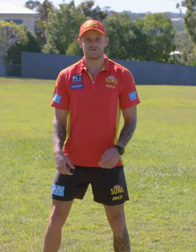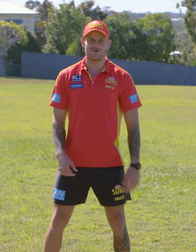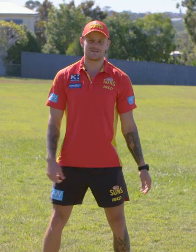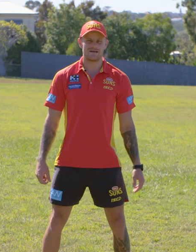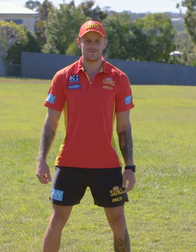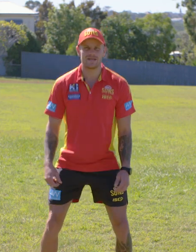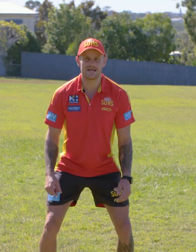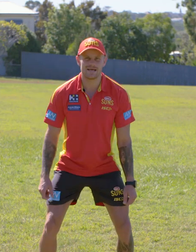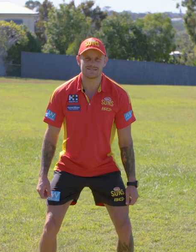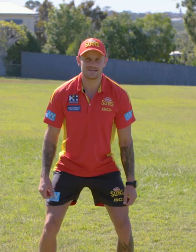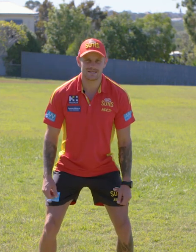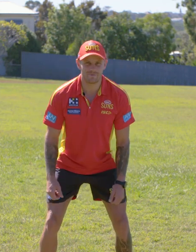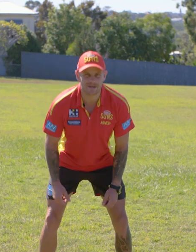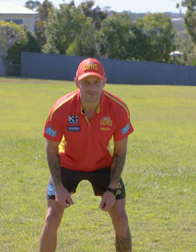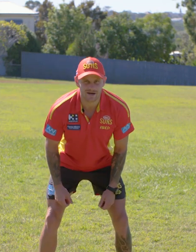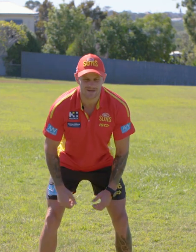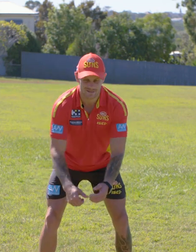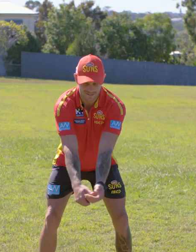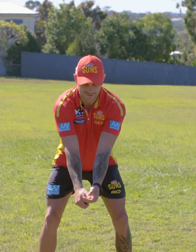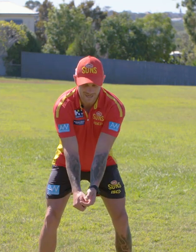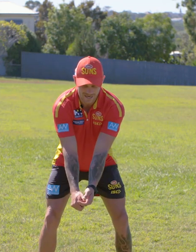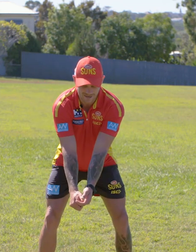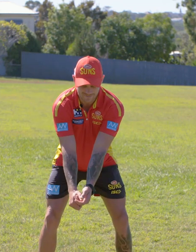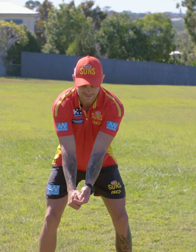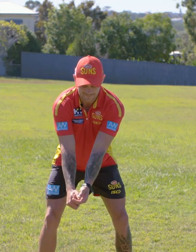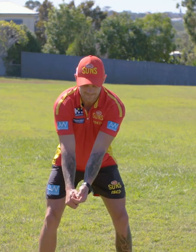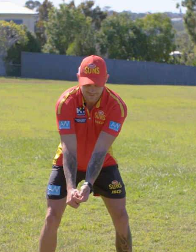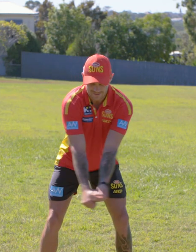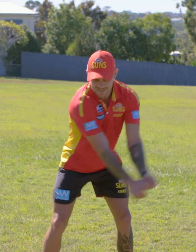We’re going to bend our knees, we’re going to bend over, straight arms,